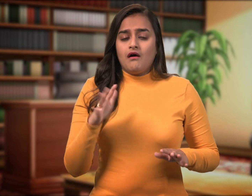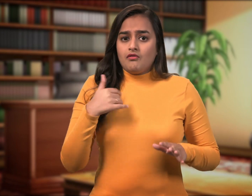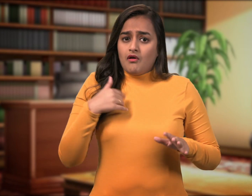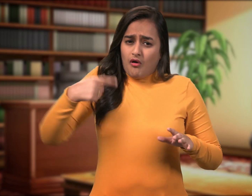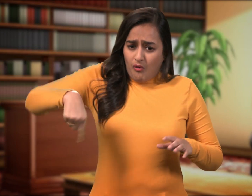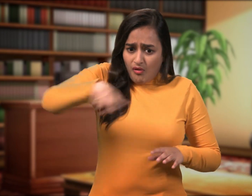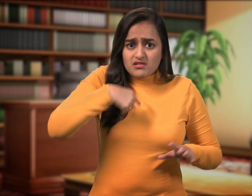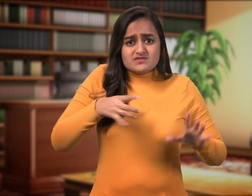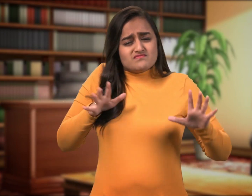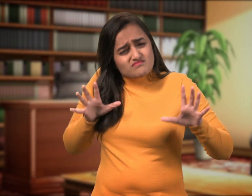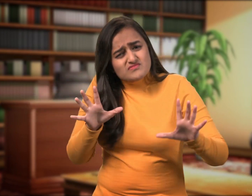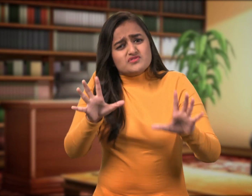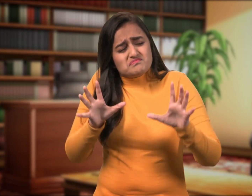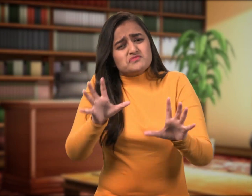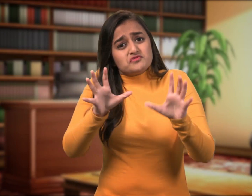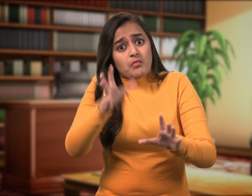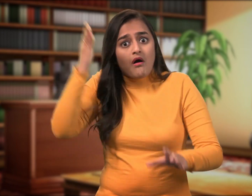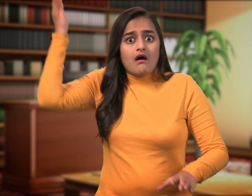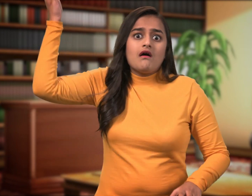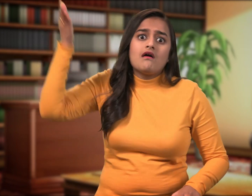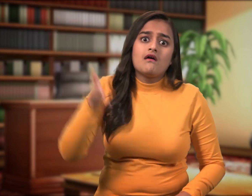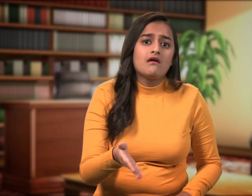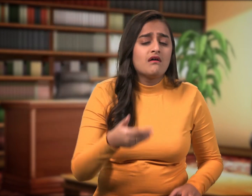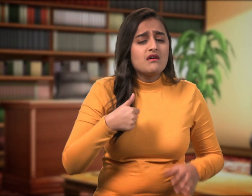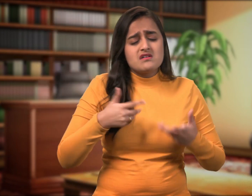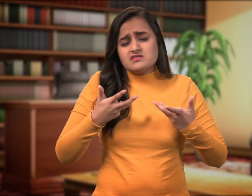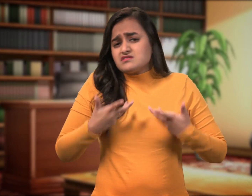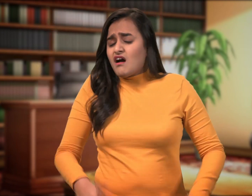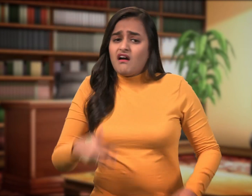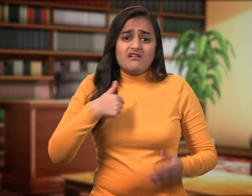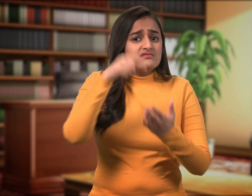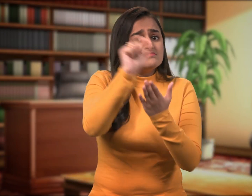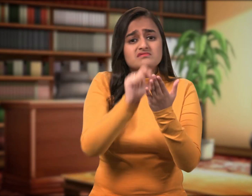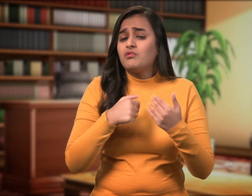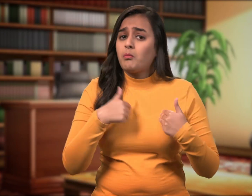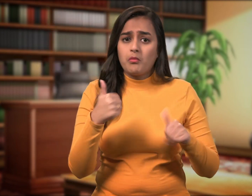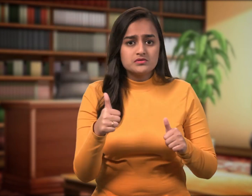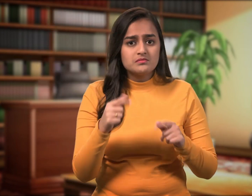and we all had to push the car all the way back. So they were in no condition to take the test.